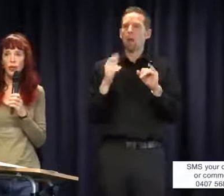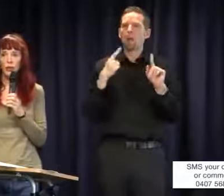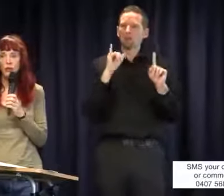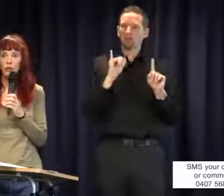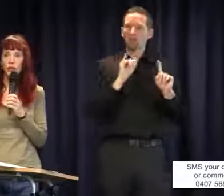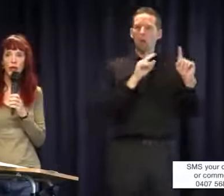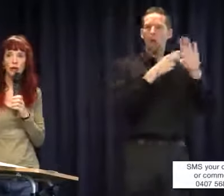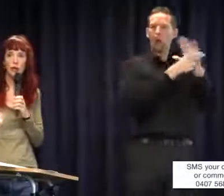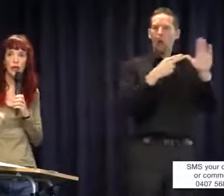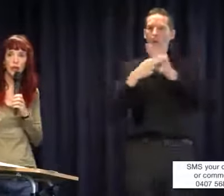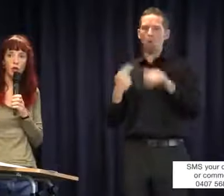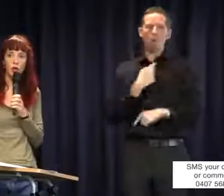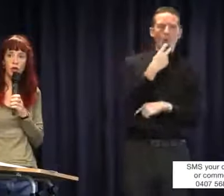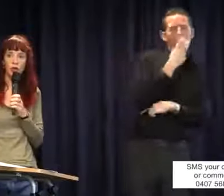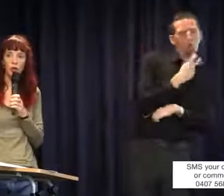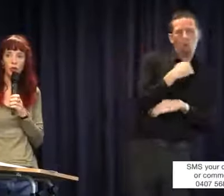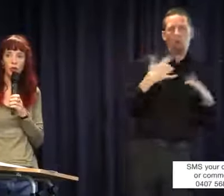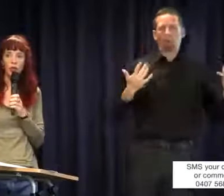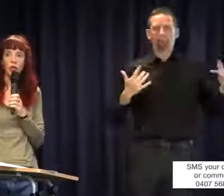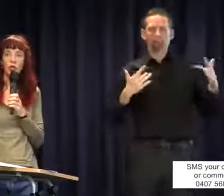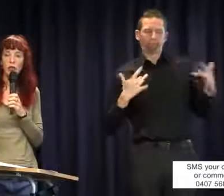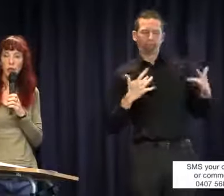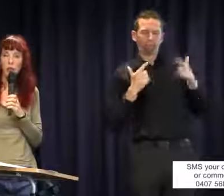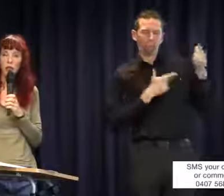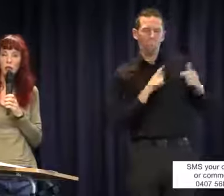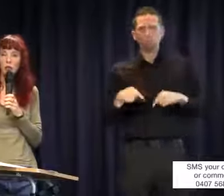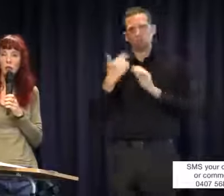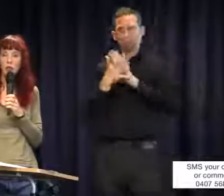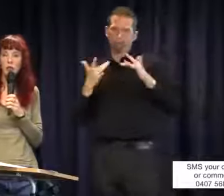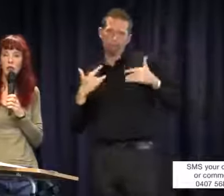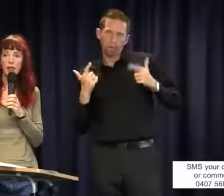this and we're that so you'll have to go to another school,' you come into problems exactly